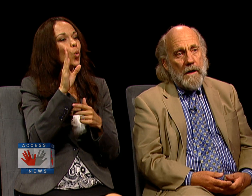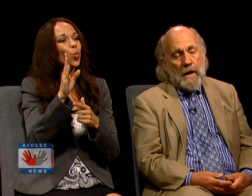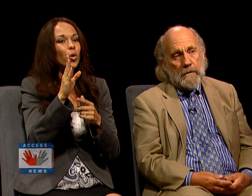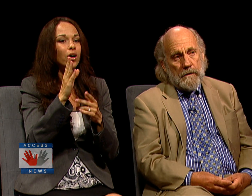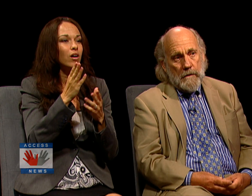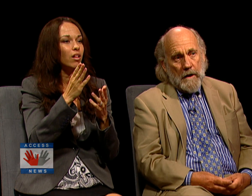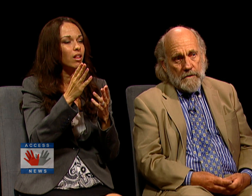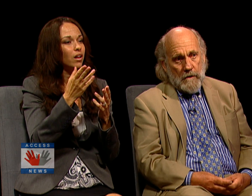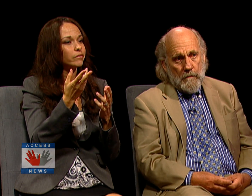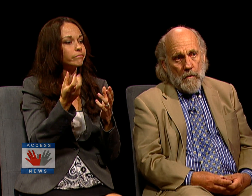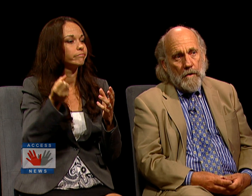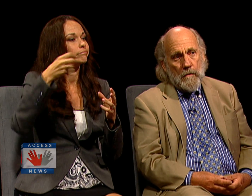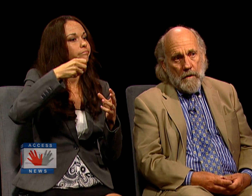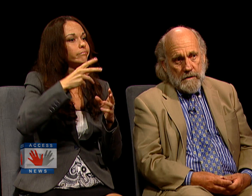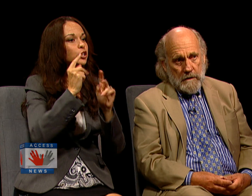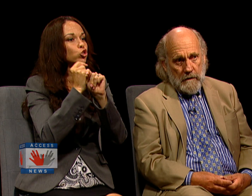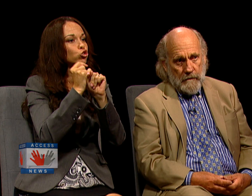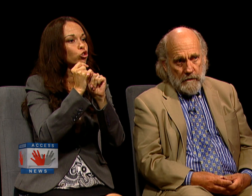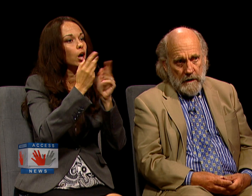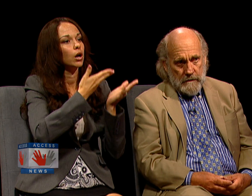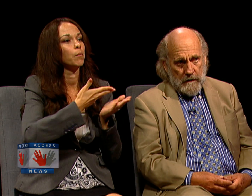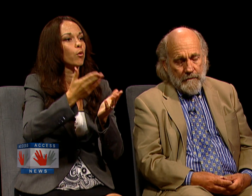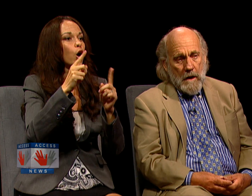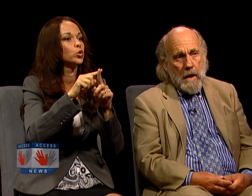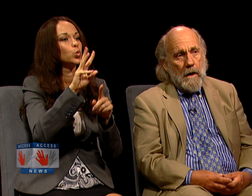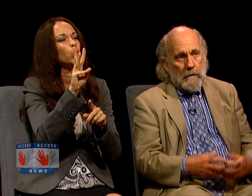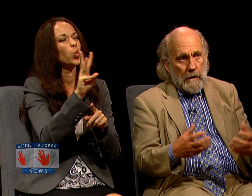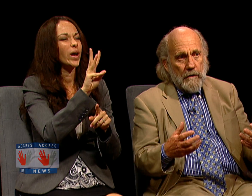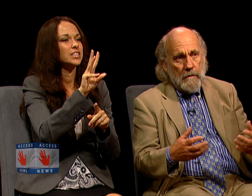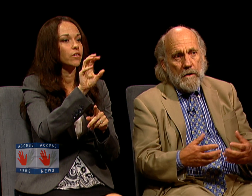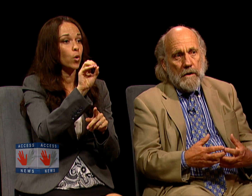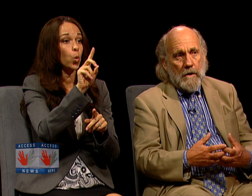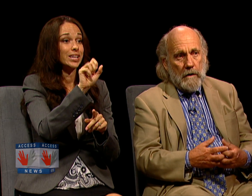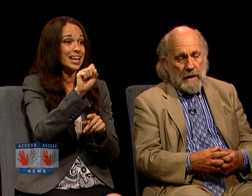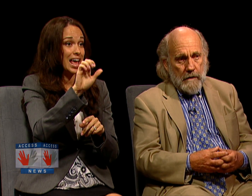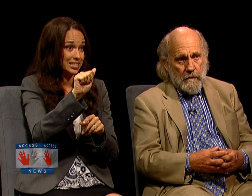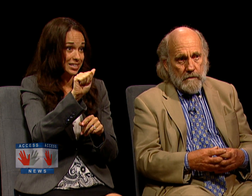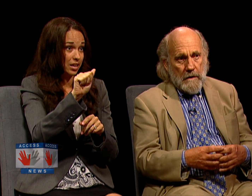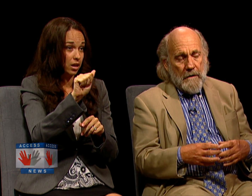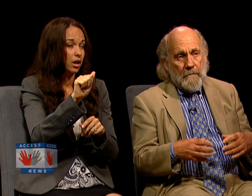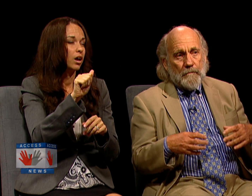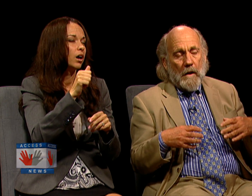OUT ON THE NEW MEXICO BORDER WEST OF ODESSA IN A LITTLE COMMUNITY CALLED ANDREWS.